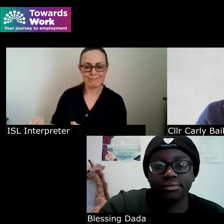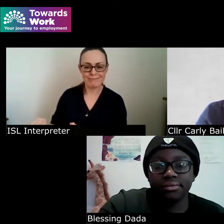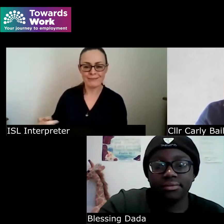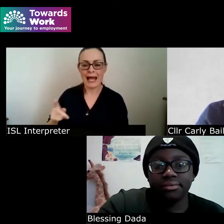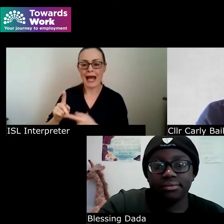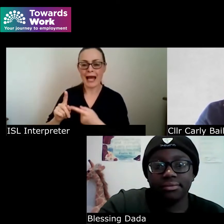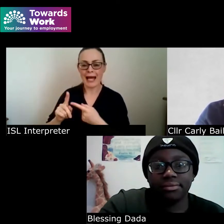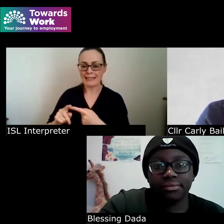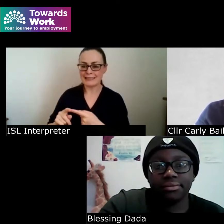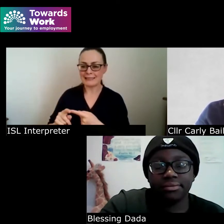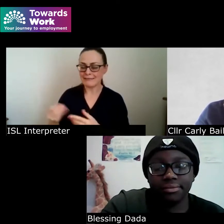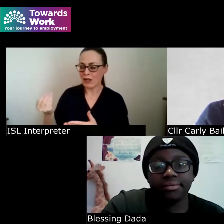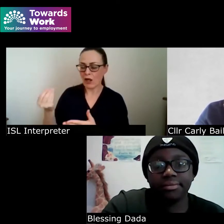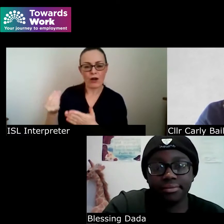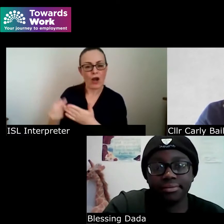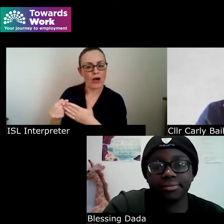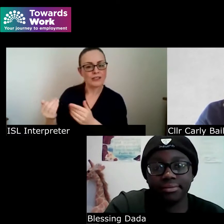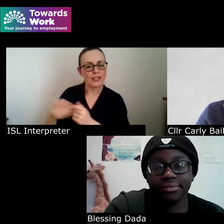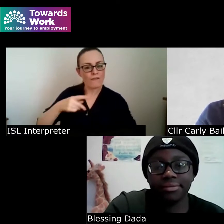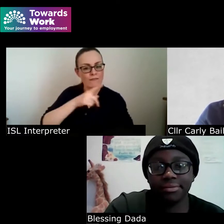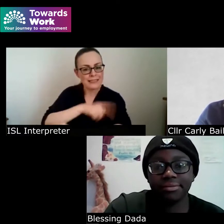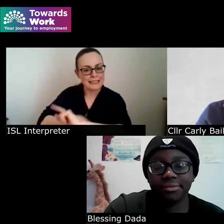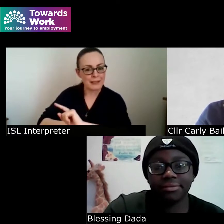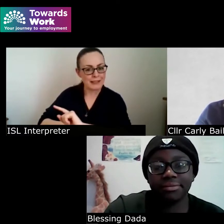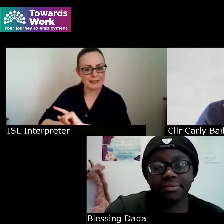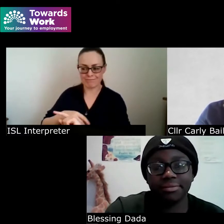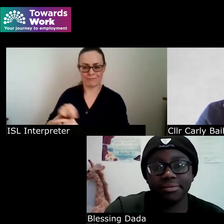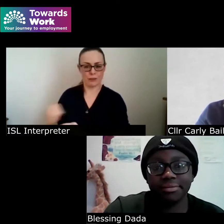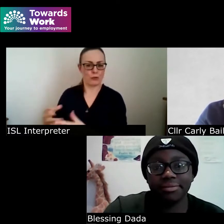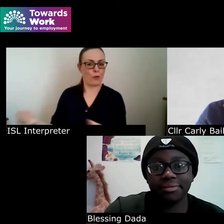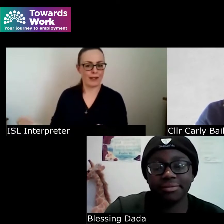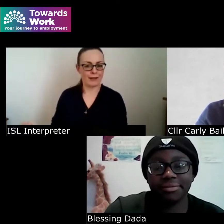don't go away even when you're working or you start your own business I think that's a really